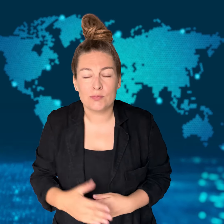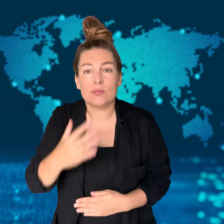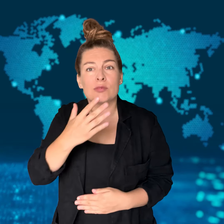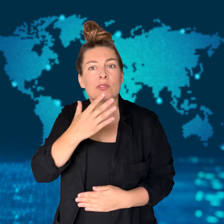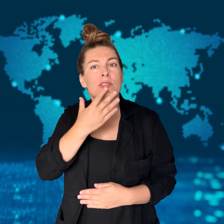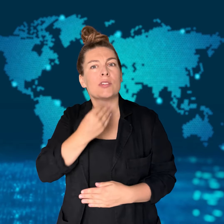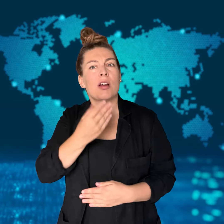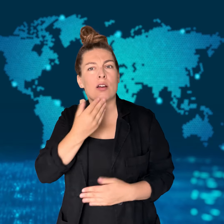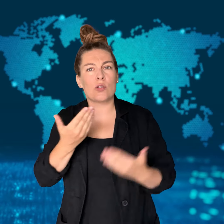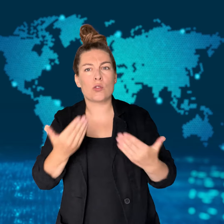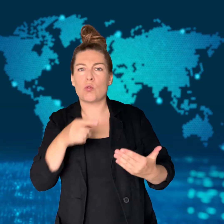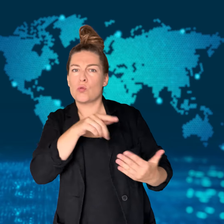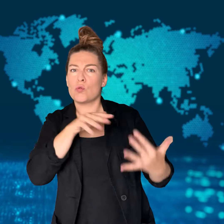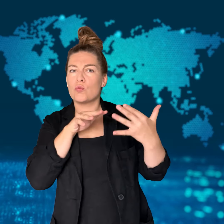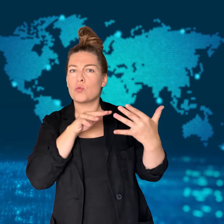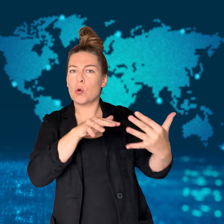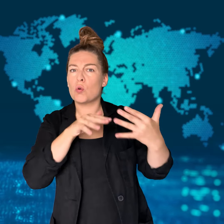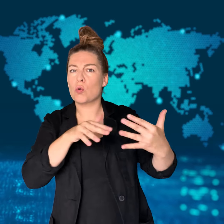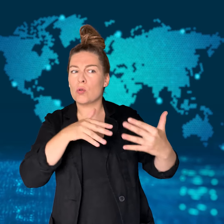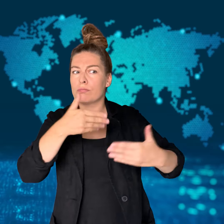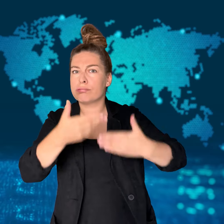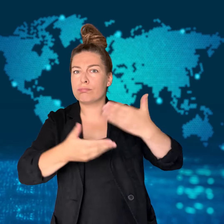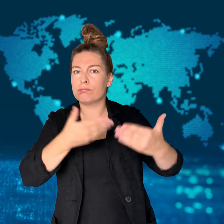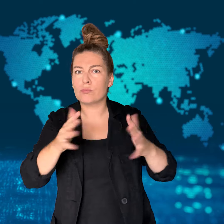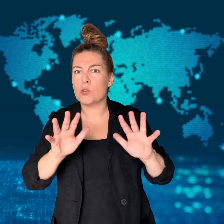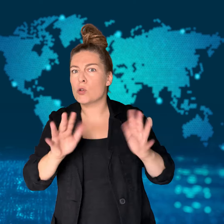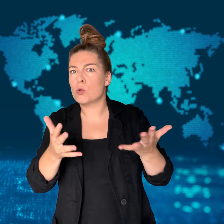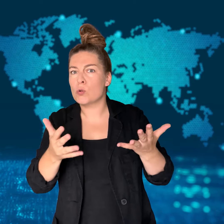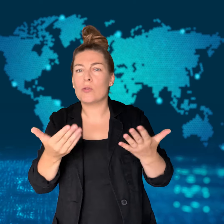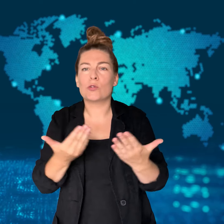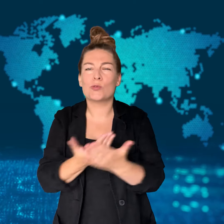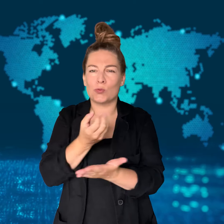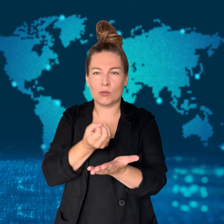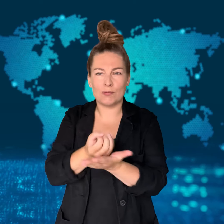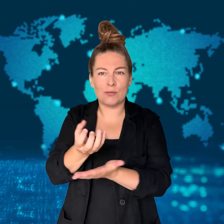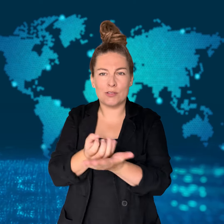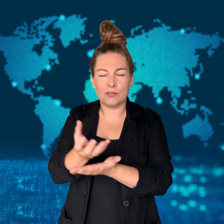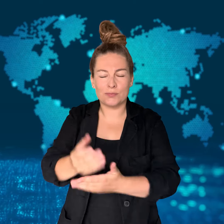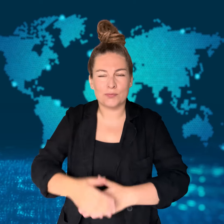War update